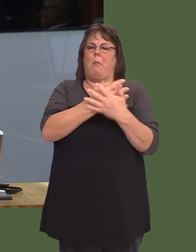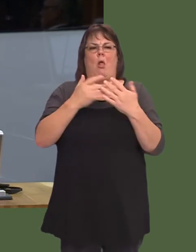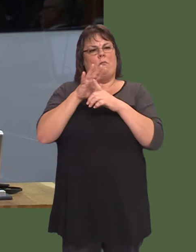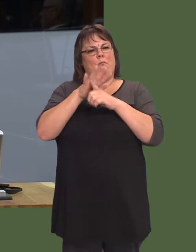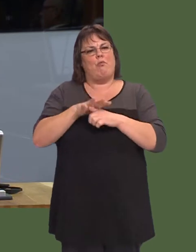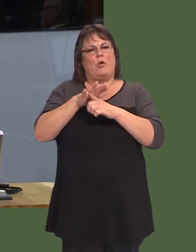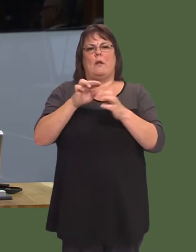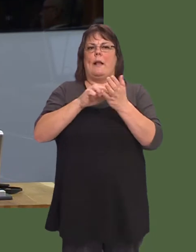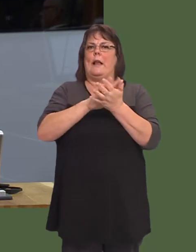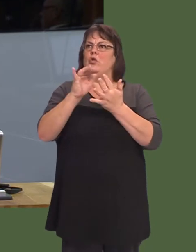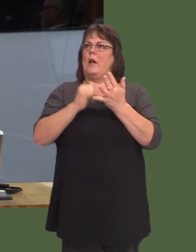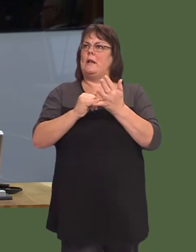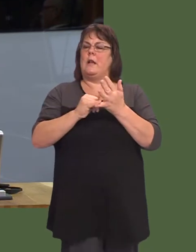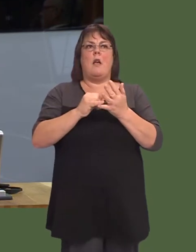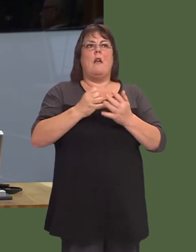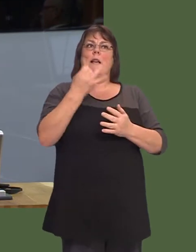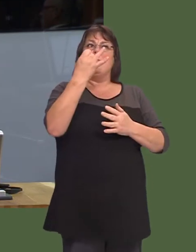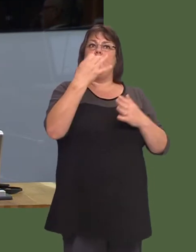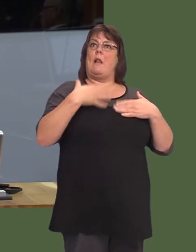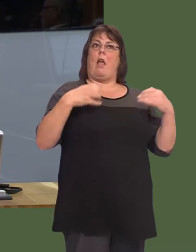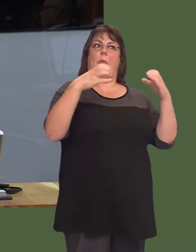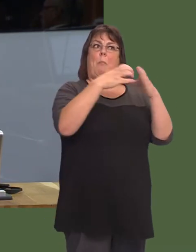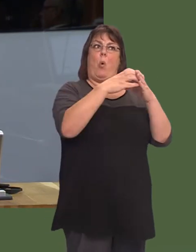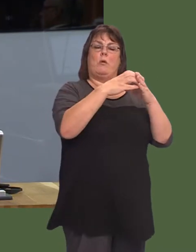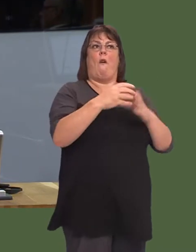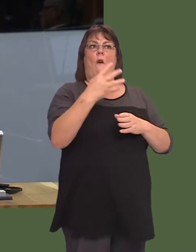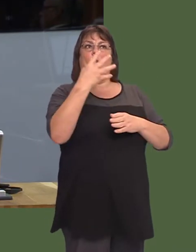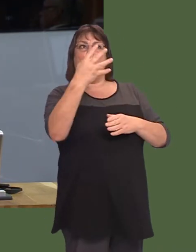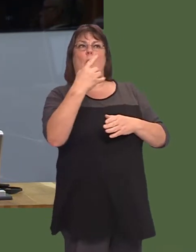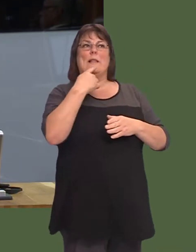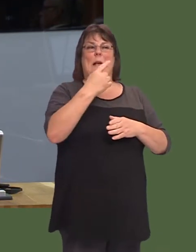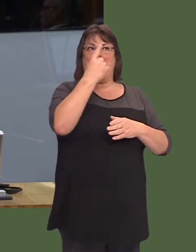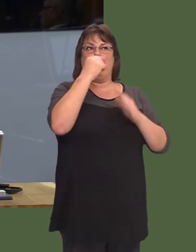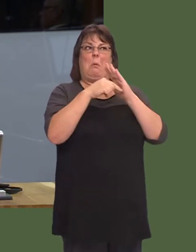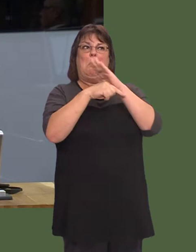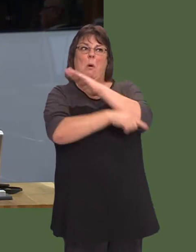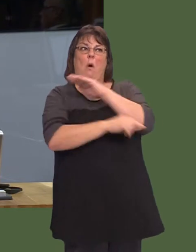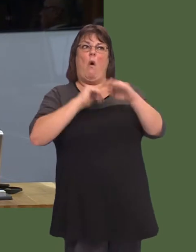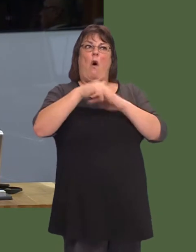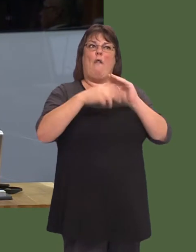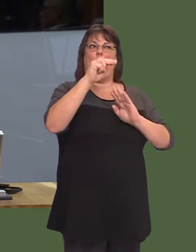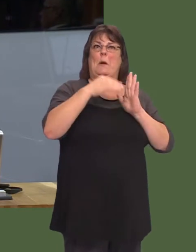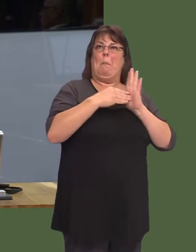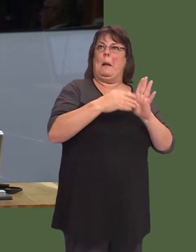Welsh NHS, with four of the seven health boards projecting a deficit in excess of £30 million,